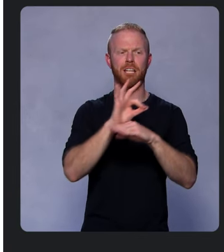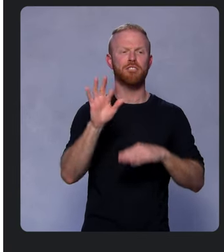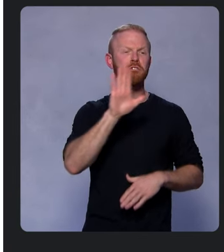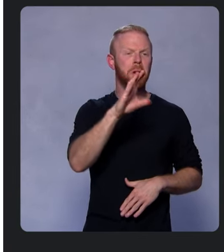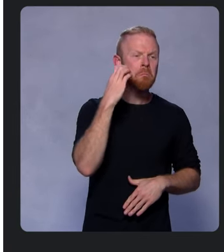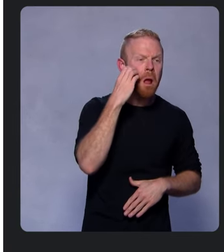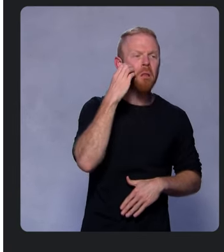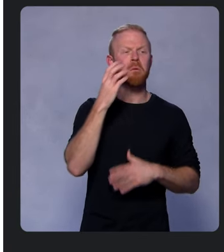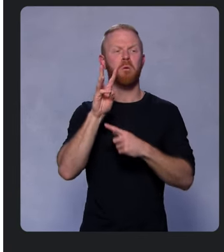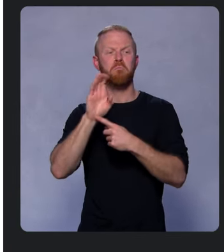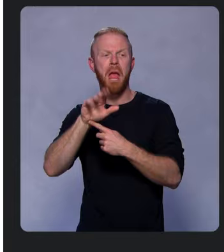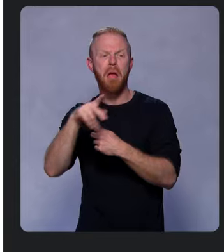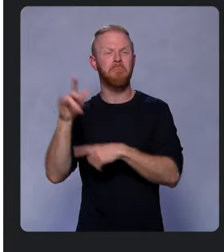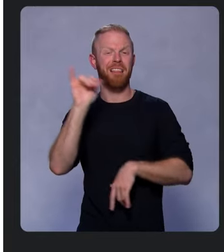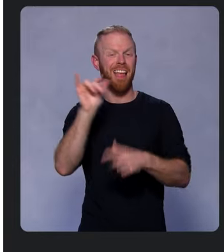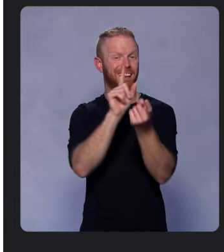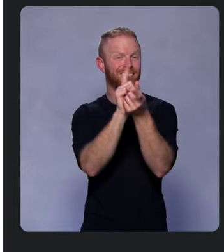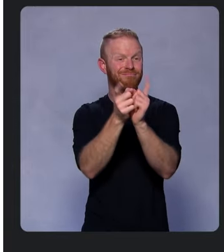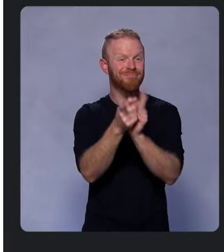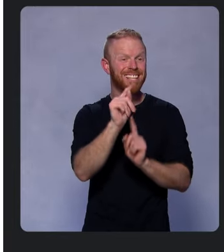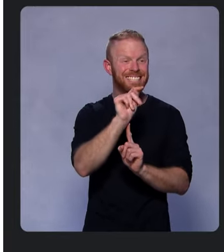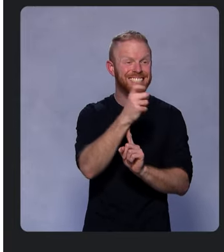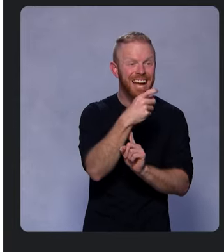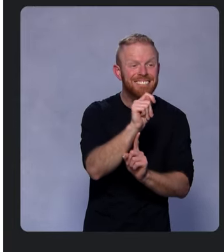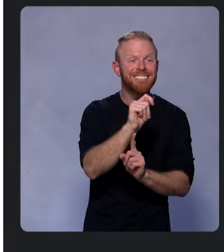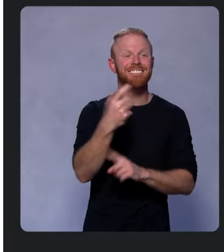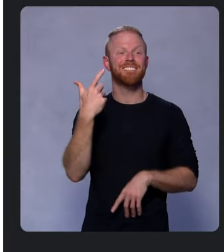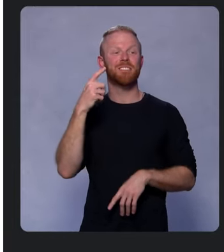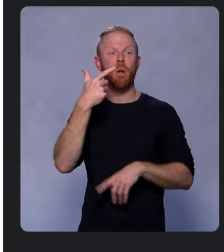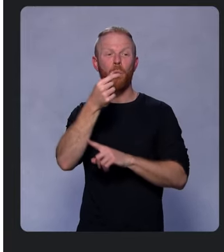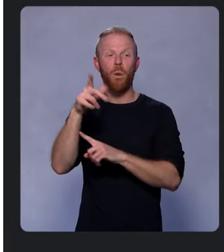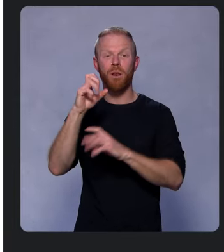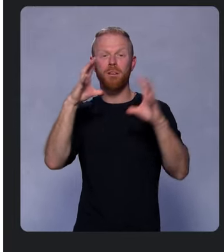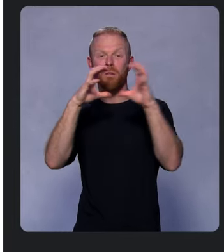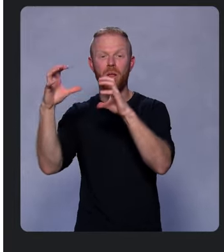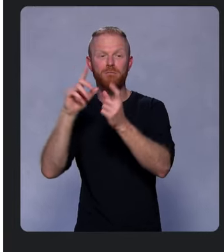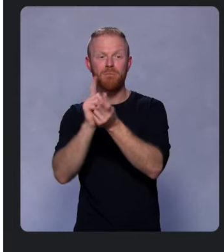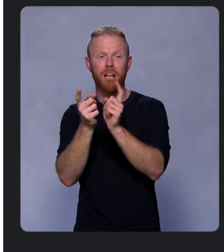the Google Cloud Translation API or exporting Firestore collections to BigQuery.